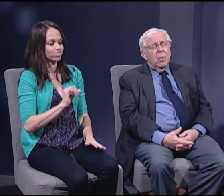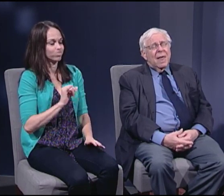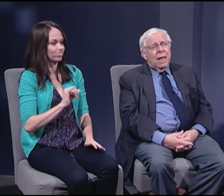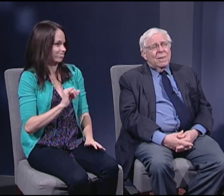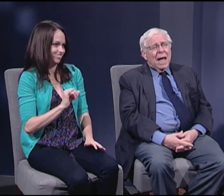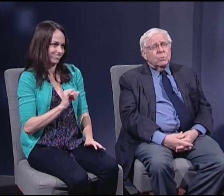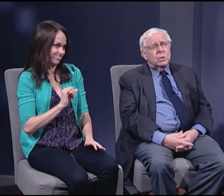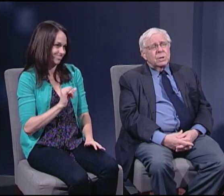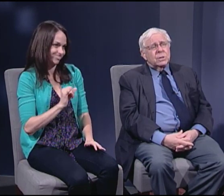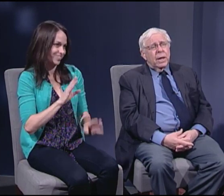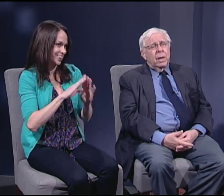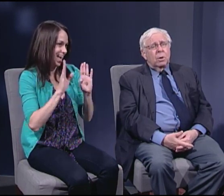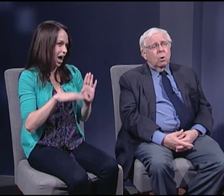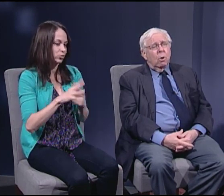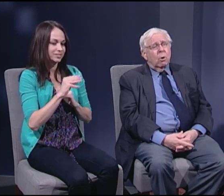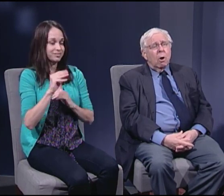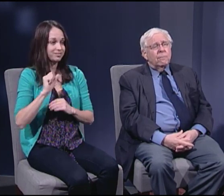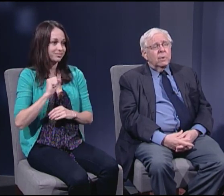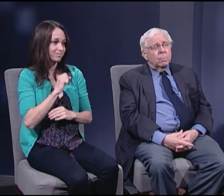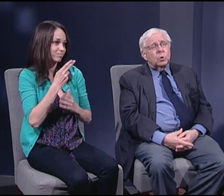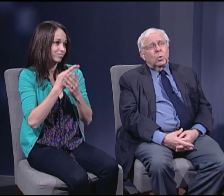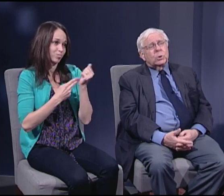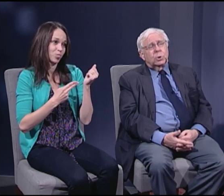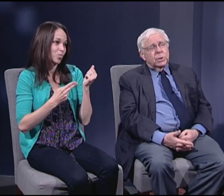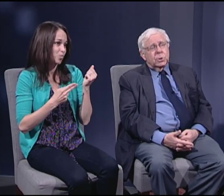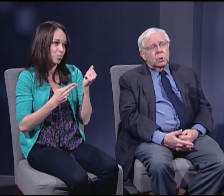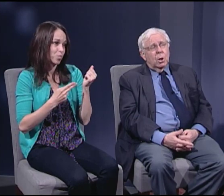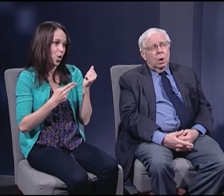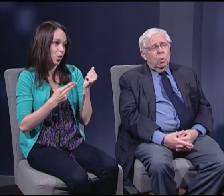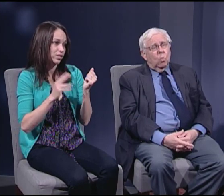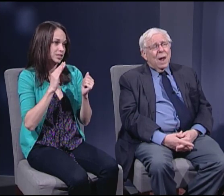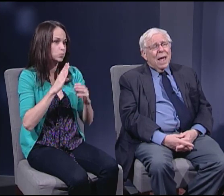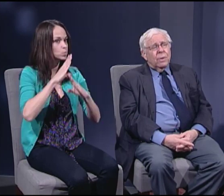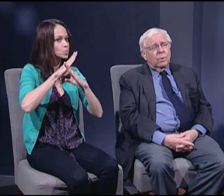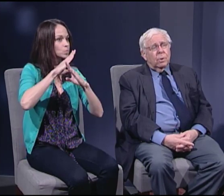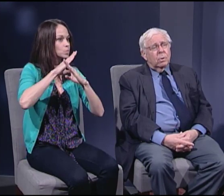that the House and the Senate are often obstructionists rather